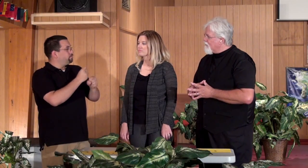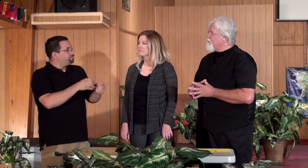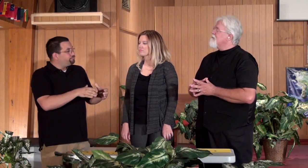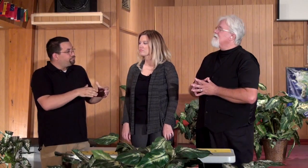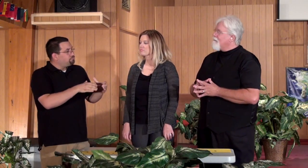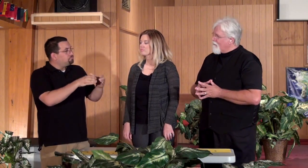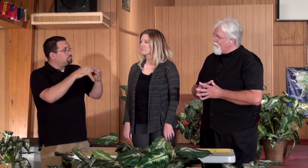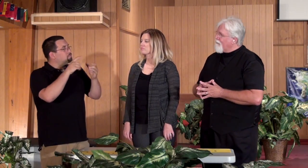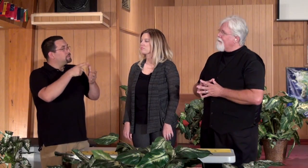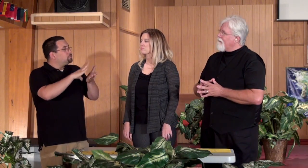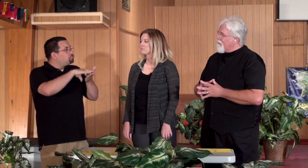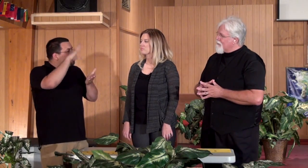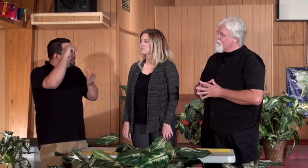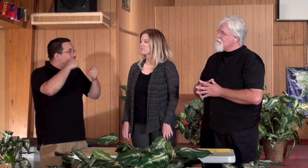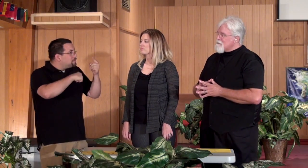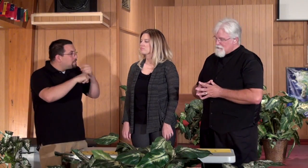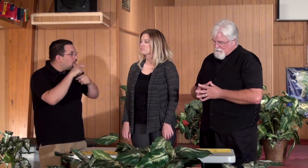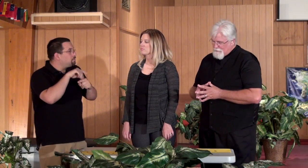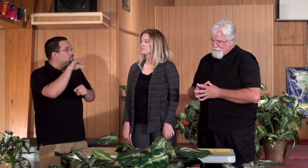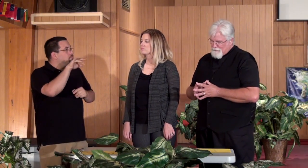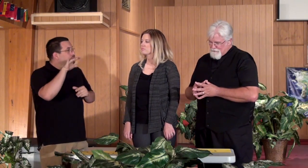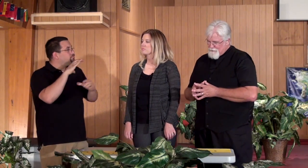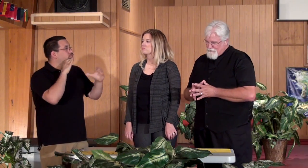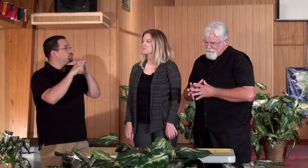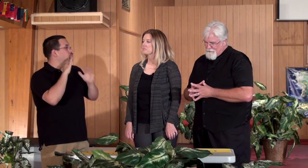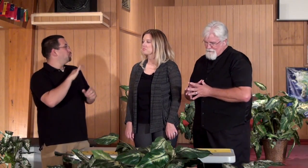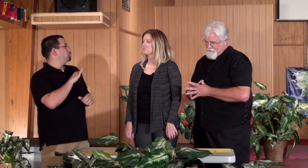was able to bond a little bit better as you started to learn a little bit more how to